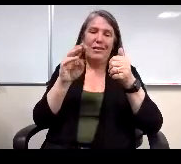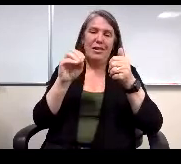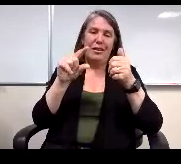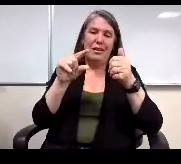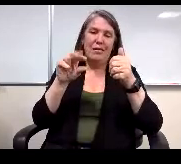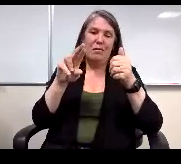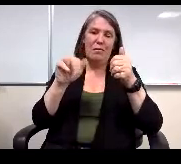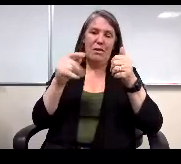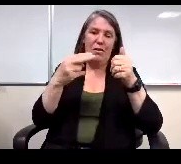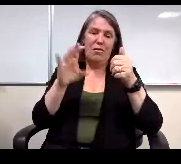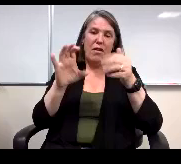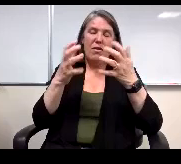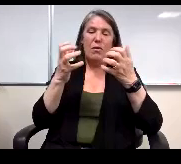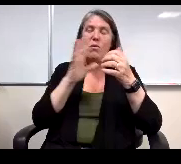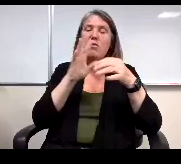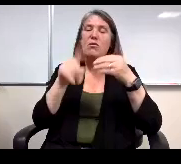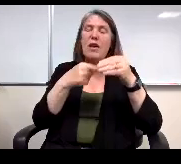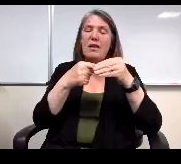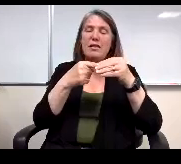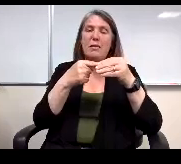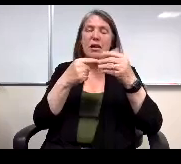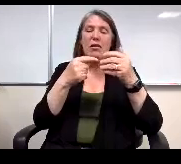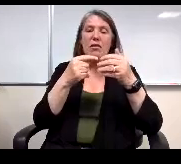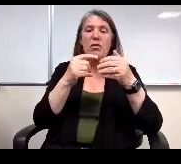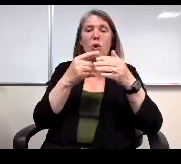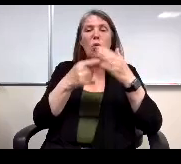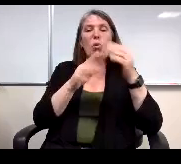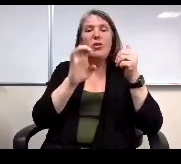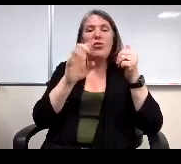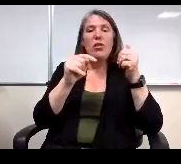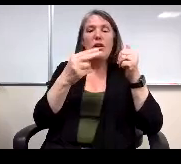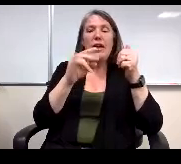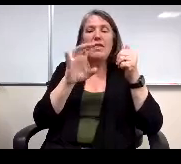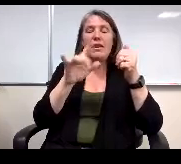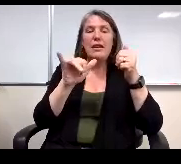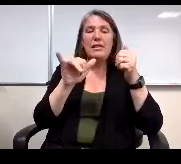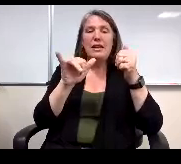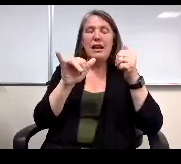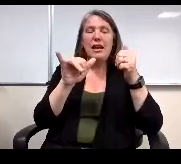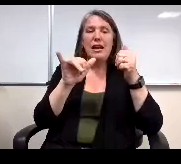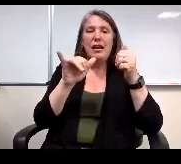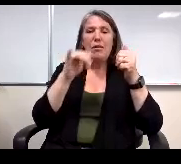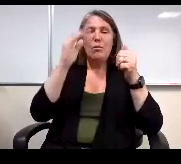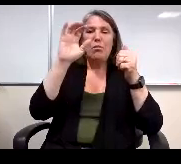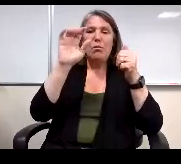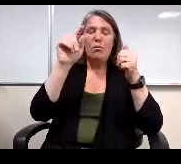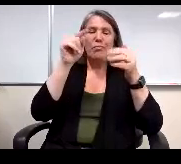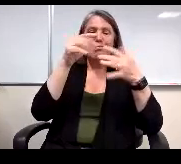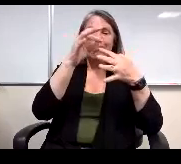I mean, you know what you? What is your ethnicity boom boom, prefer not to answer. I don't know. Sure, again,